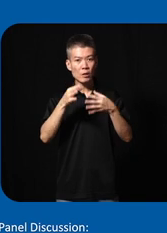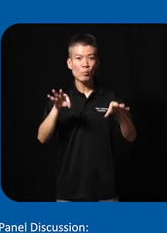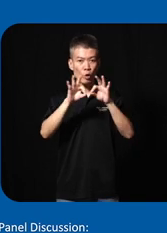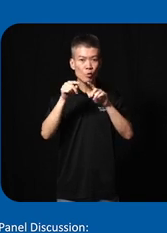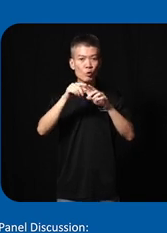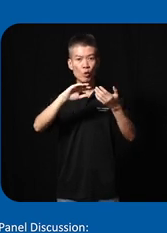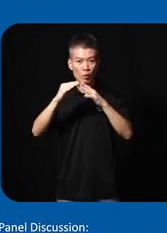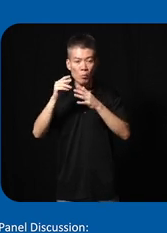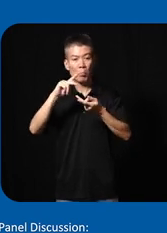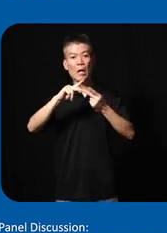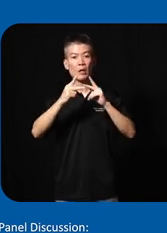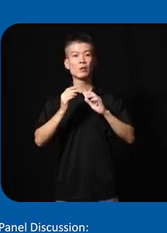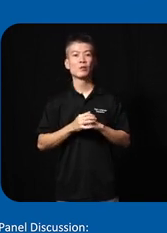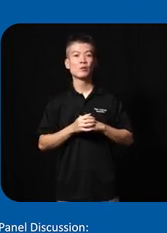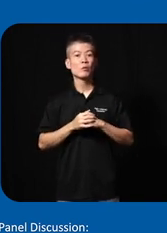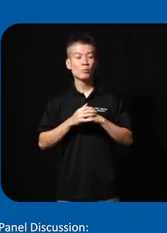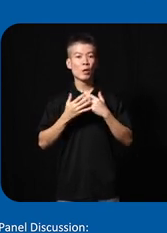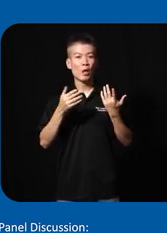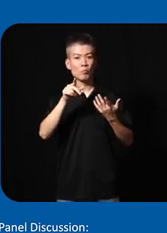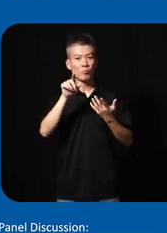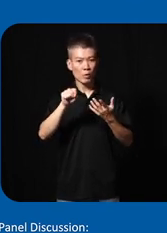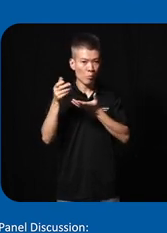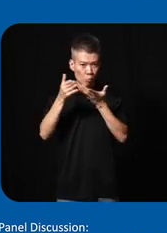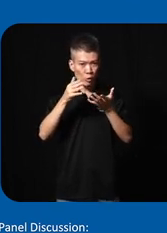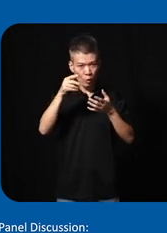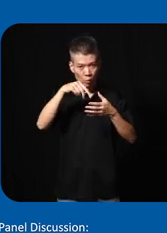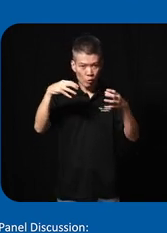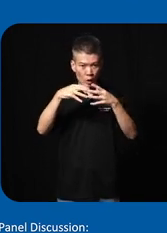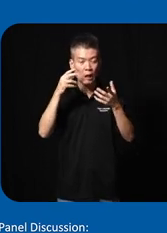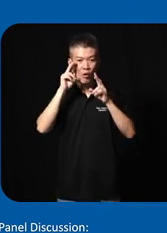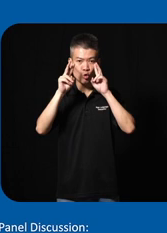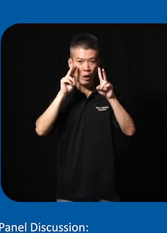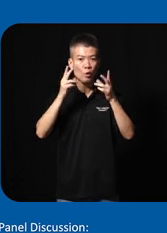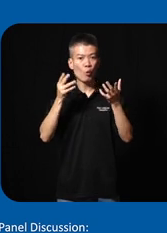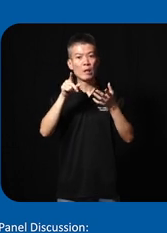the Community Partners and how they could bring it all together and visualize what their next steps